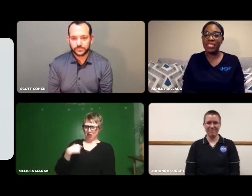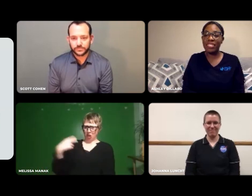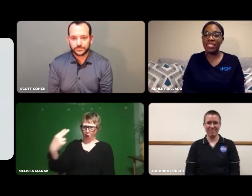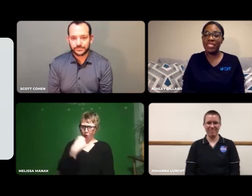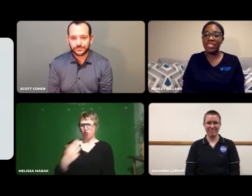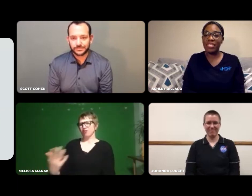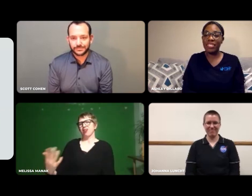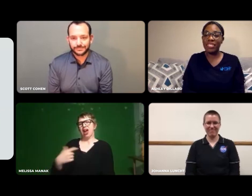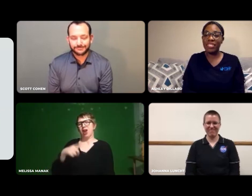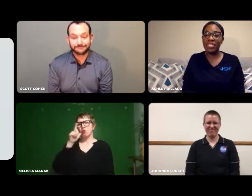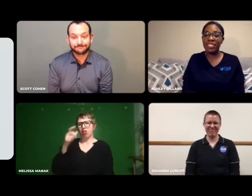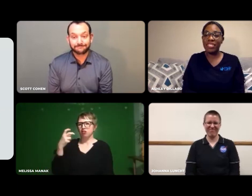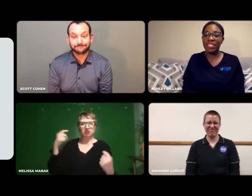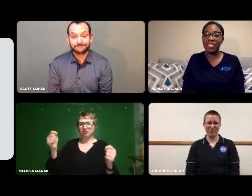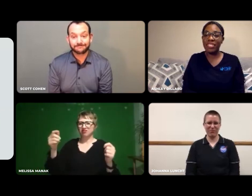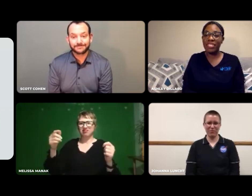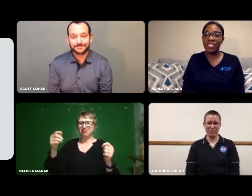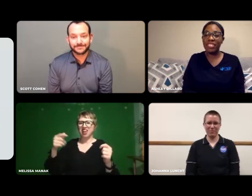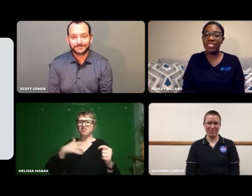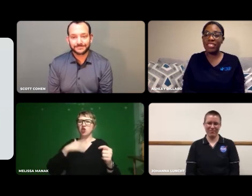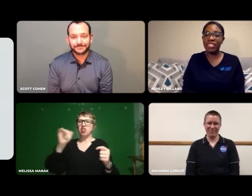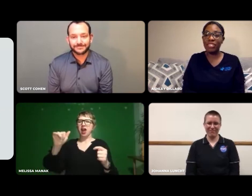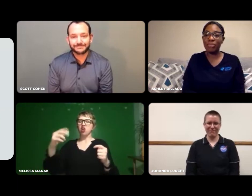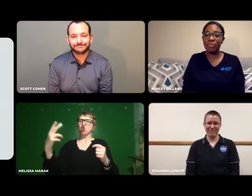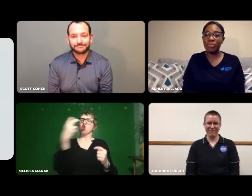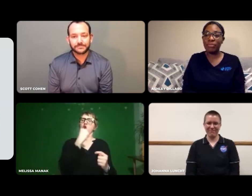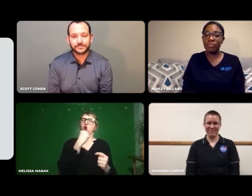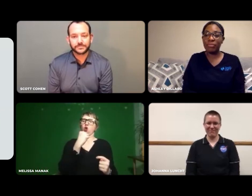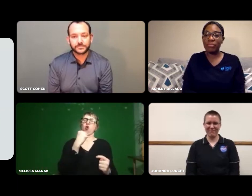They'll tell me, "No!" I'm like, "Don't tell me no!"